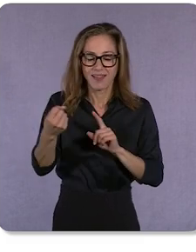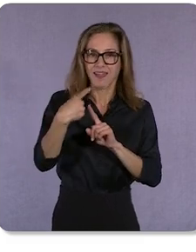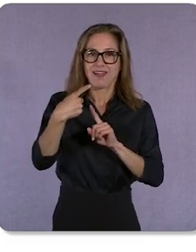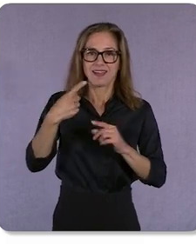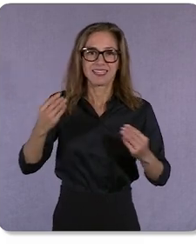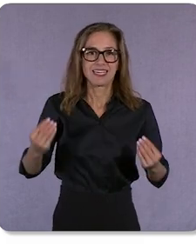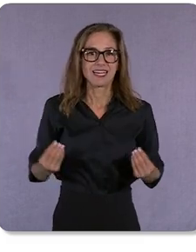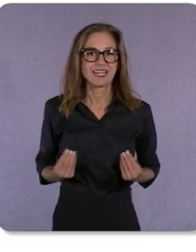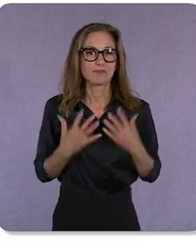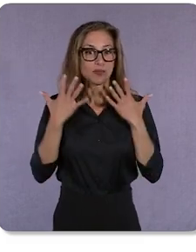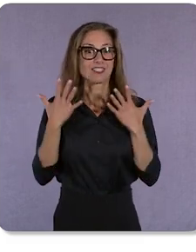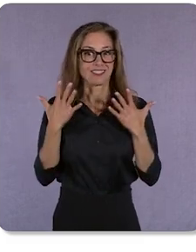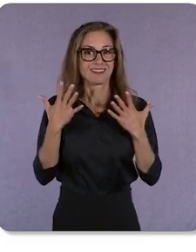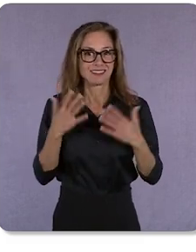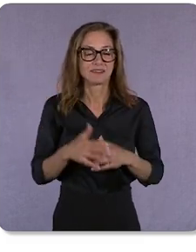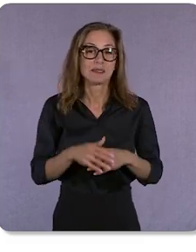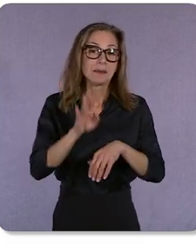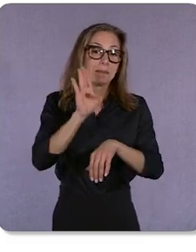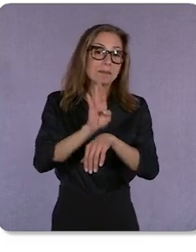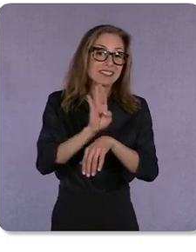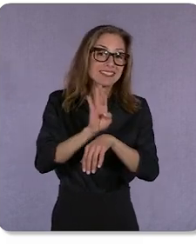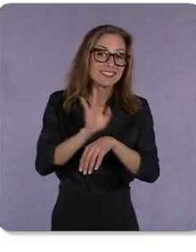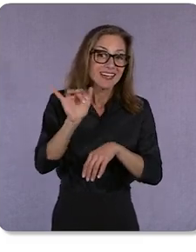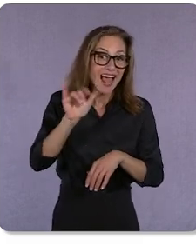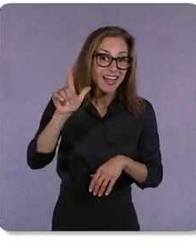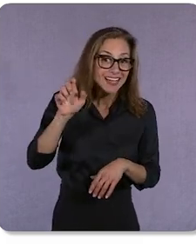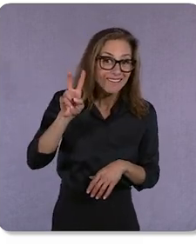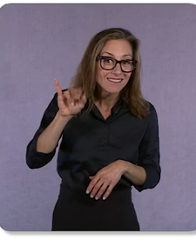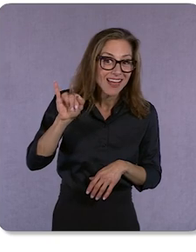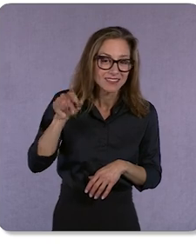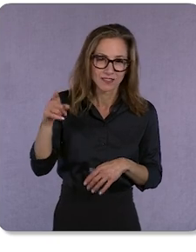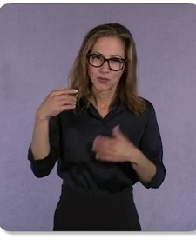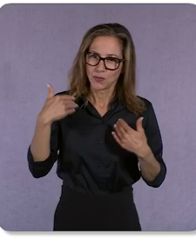Businesses like Levi’s have really harnessed the power of product feeds